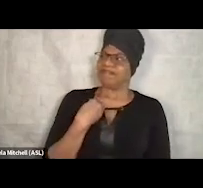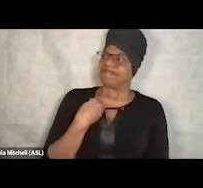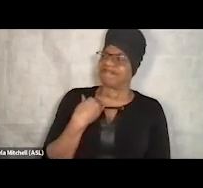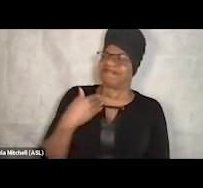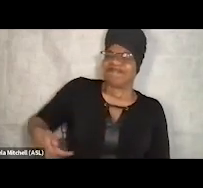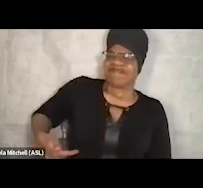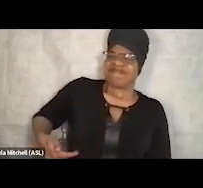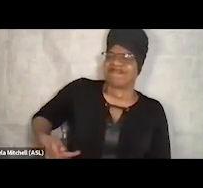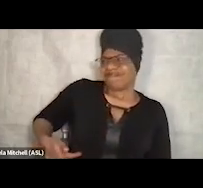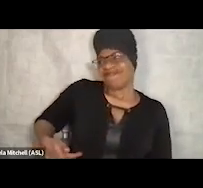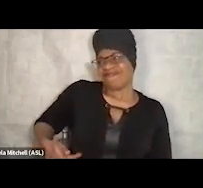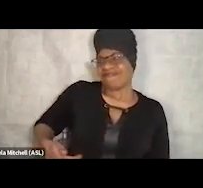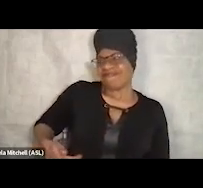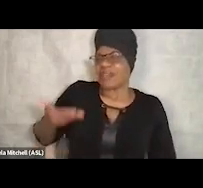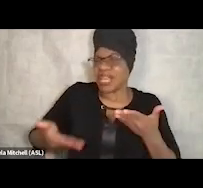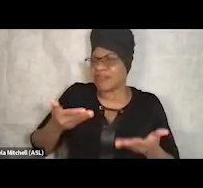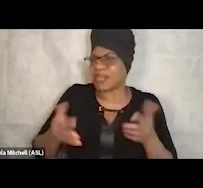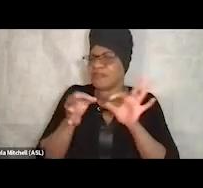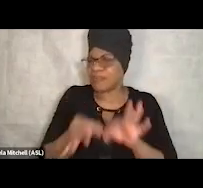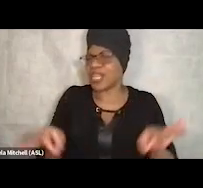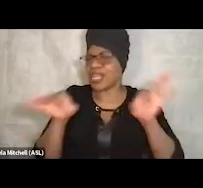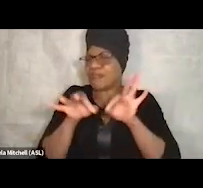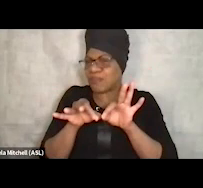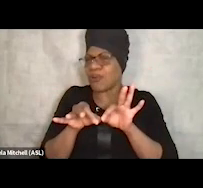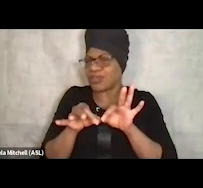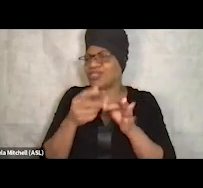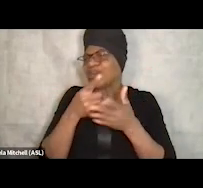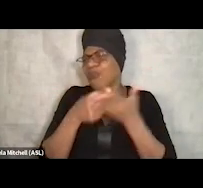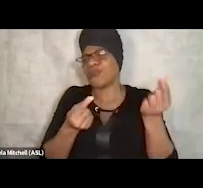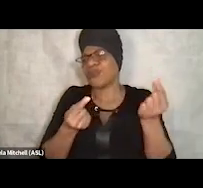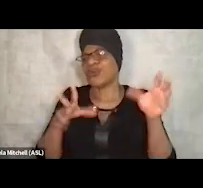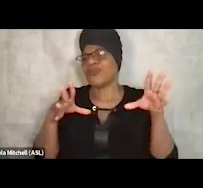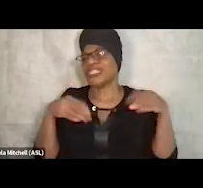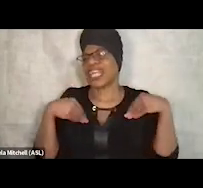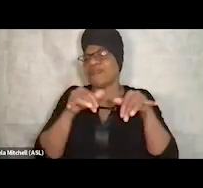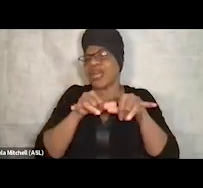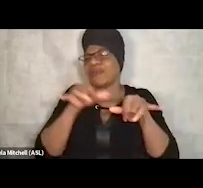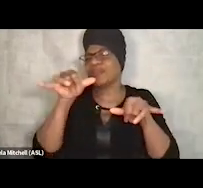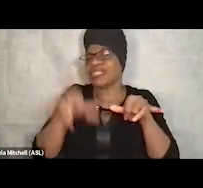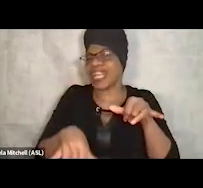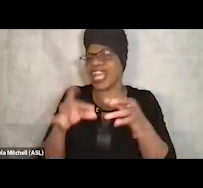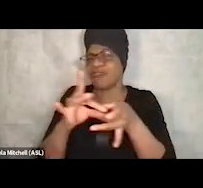you know, this might be important. We're gonna bite the bullet and stay in this relationship with this Bill Long.